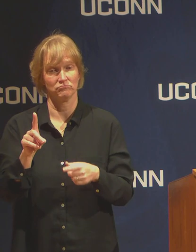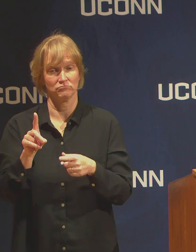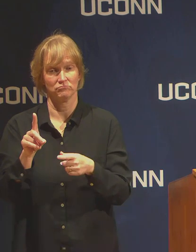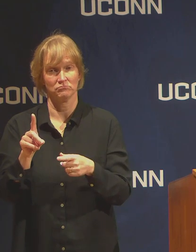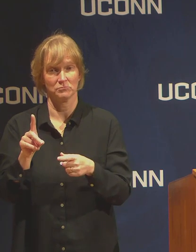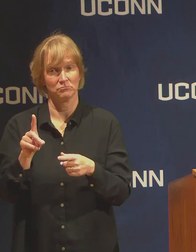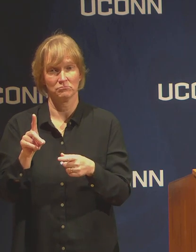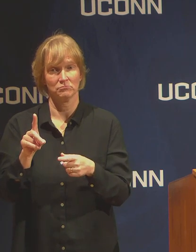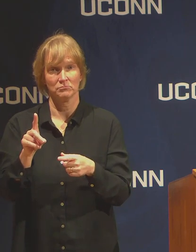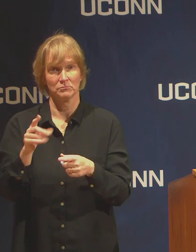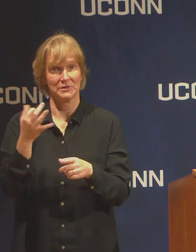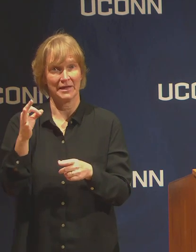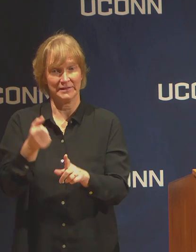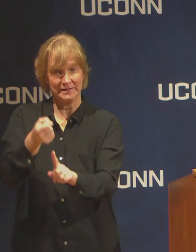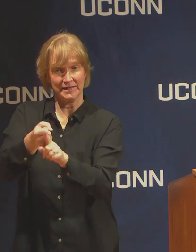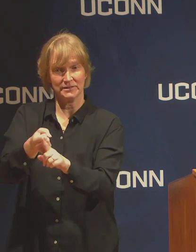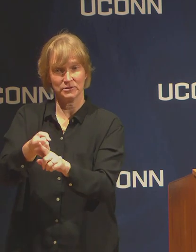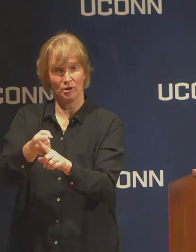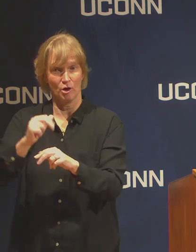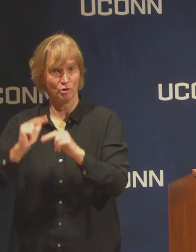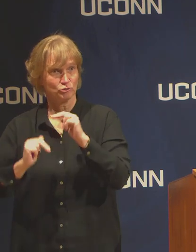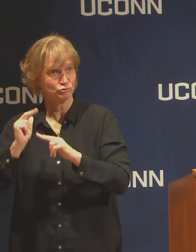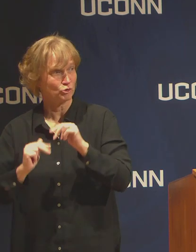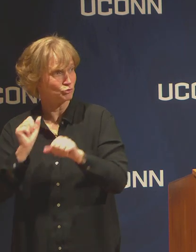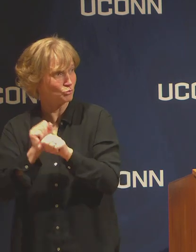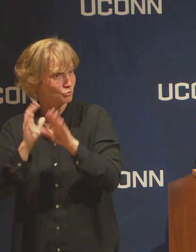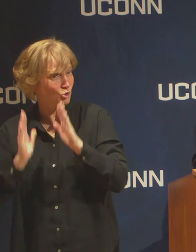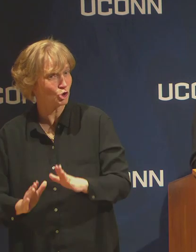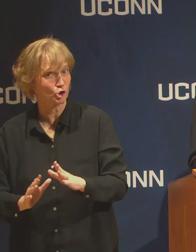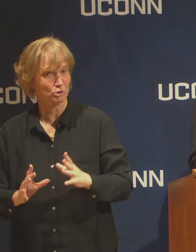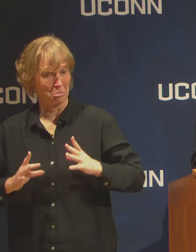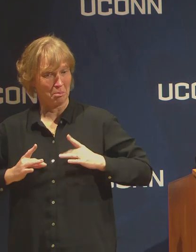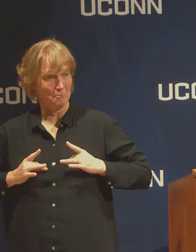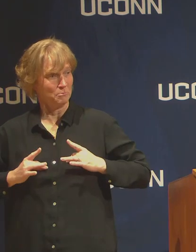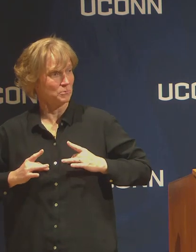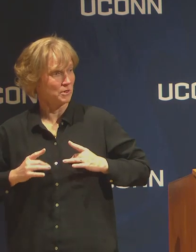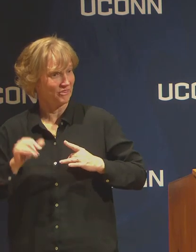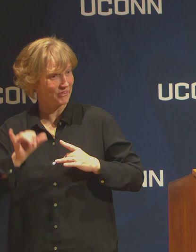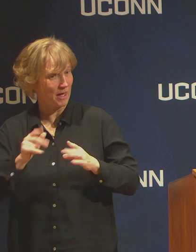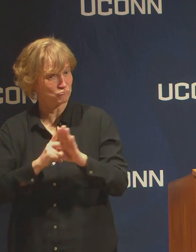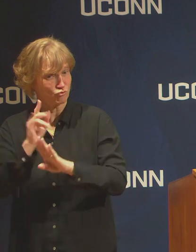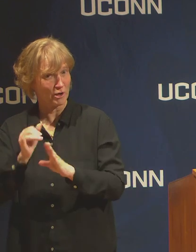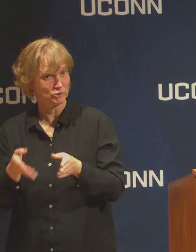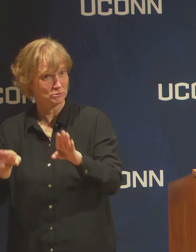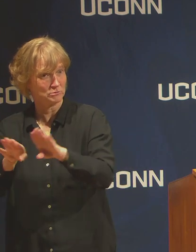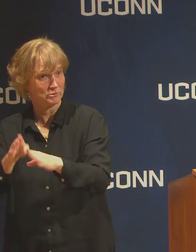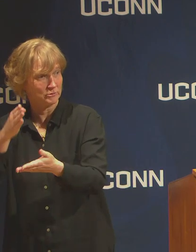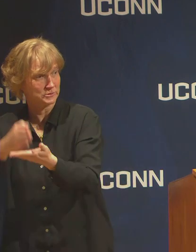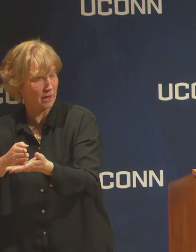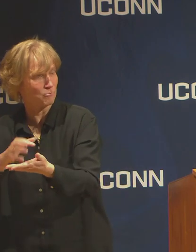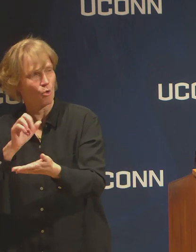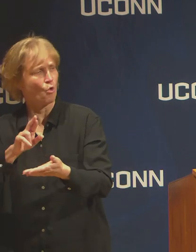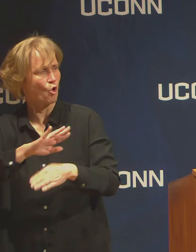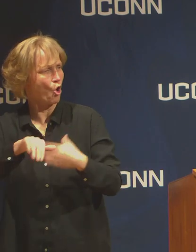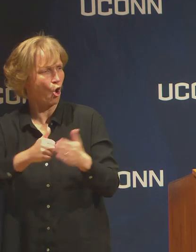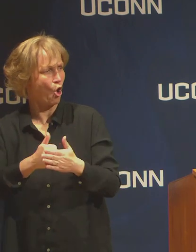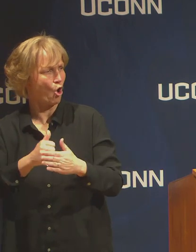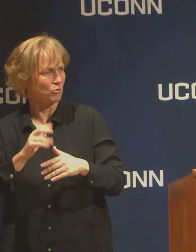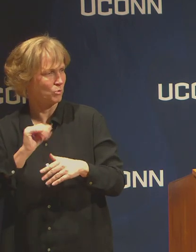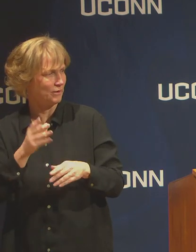would that or all projects be shut down? University Planning and Design is working